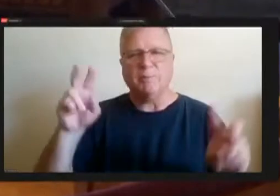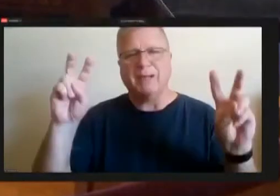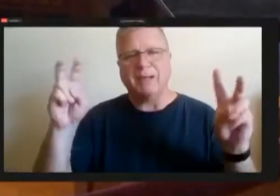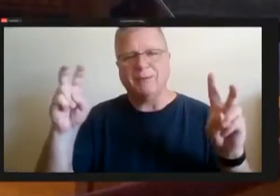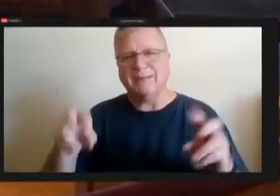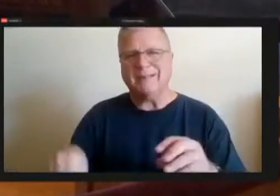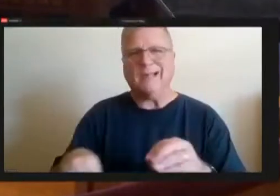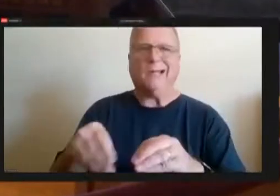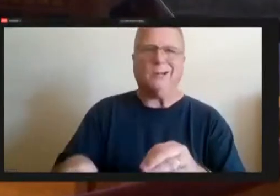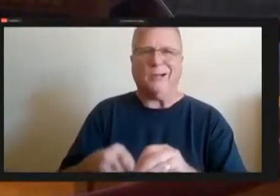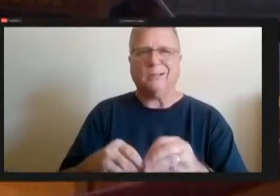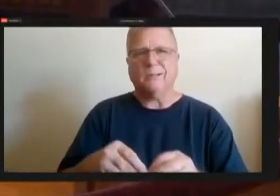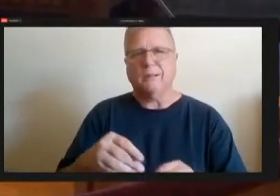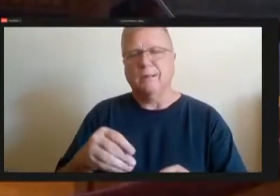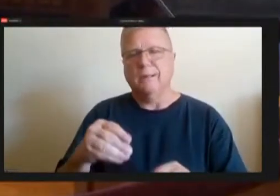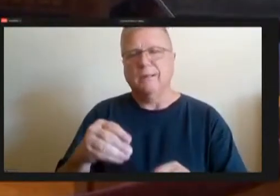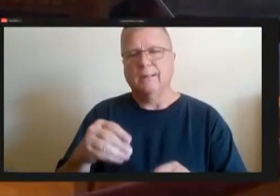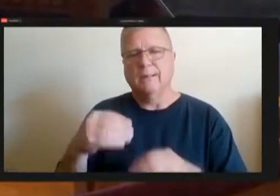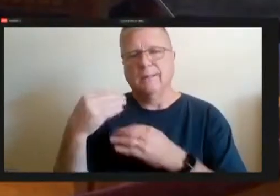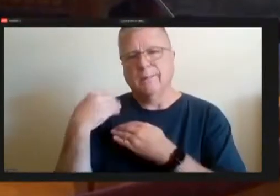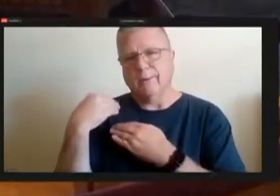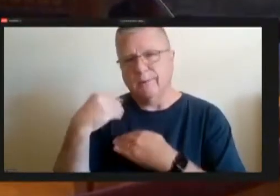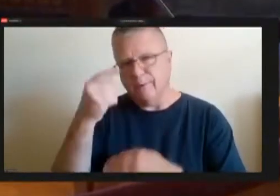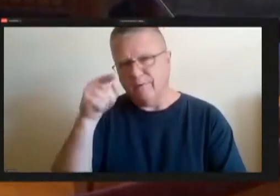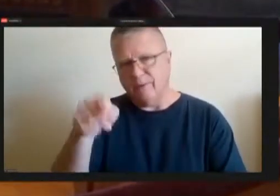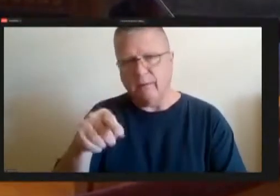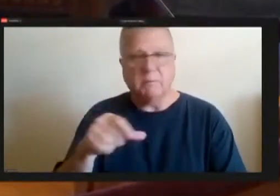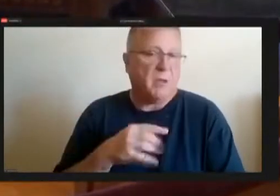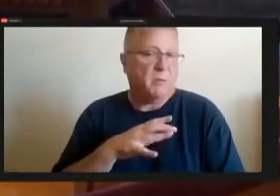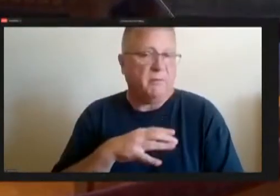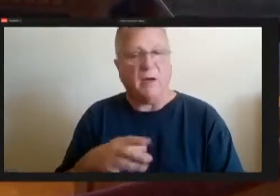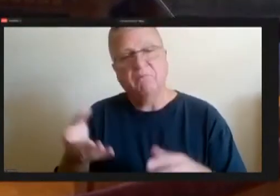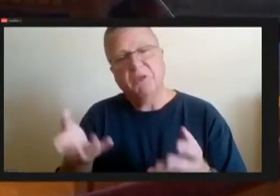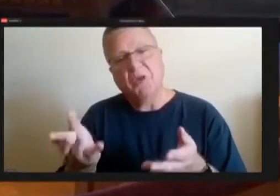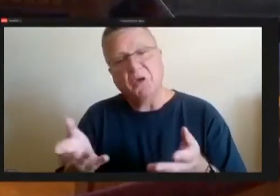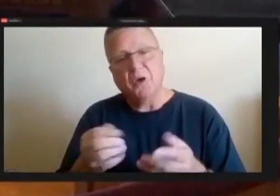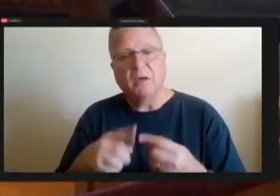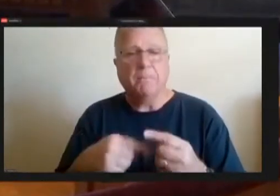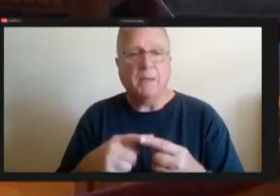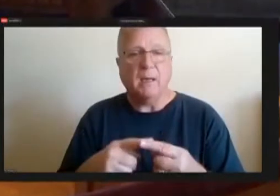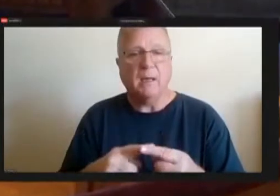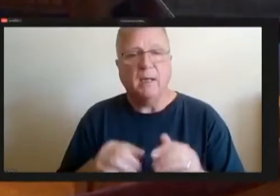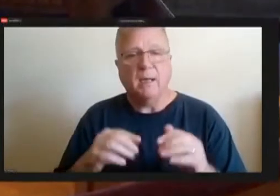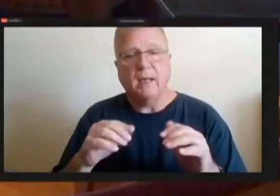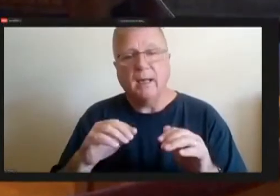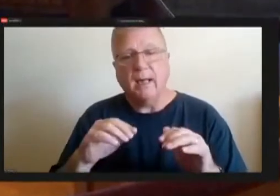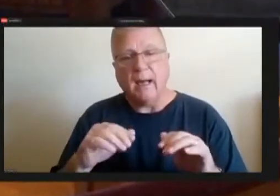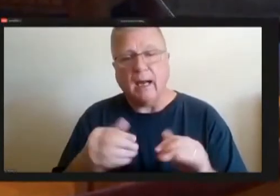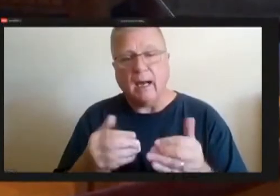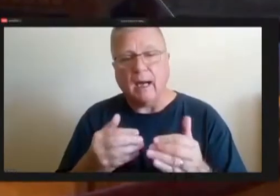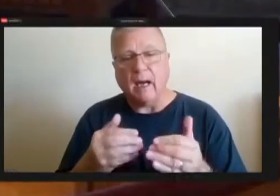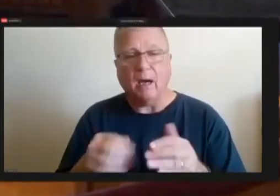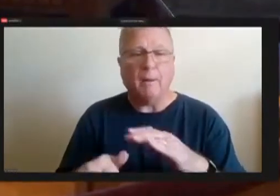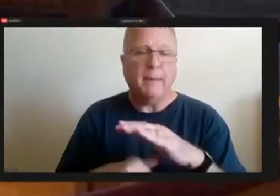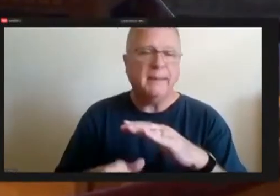I would be kind of amenable to talking about how to basic policy level, research, you know